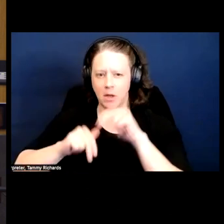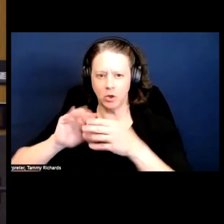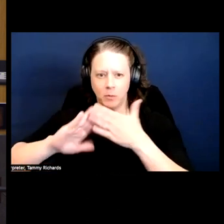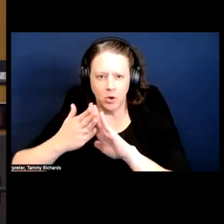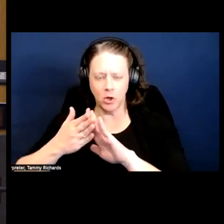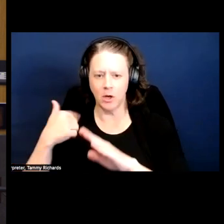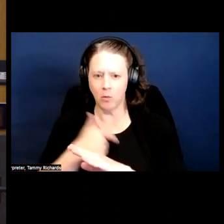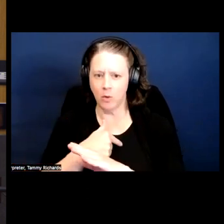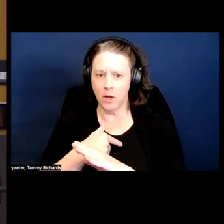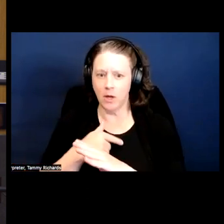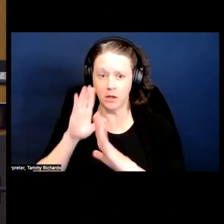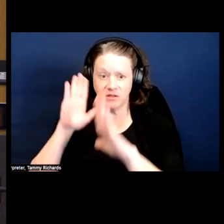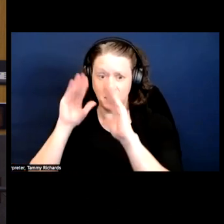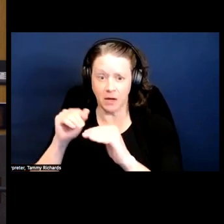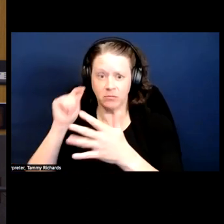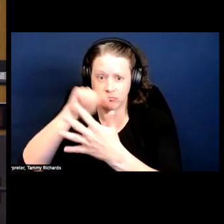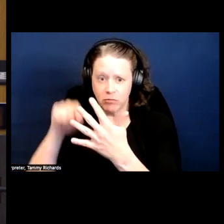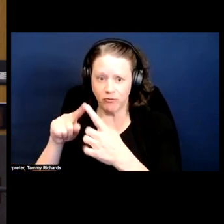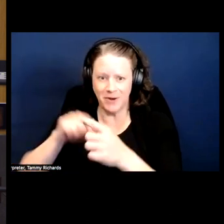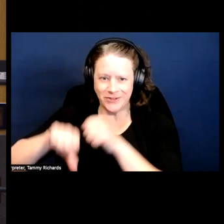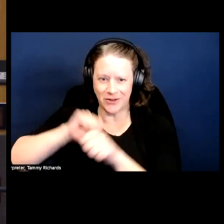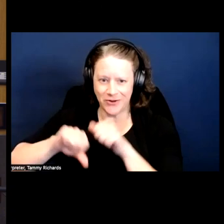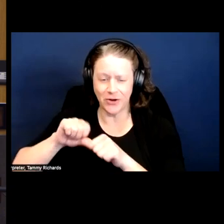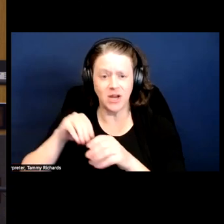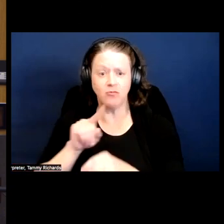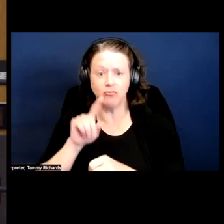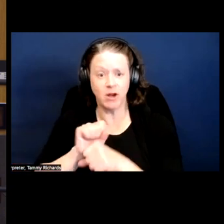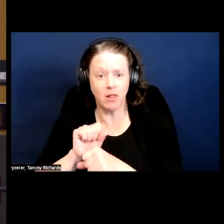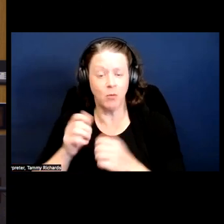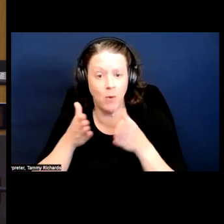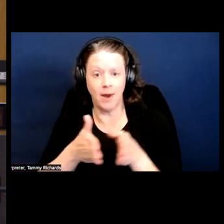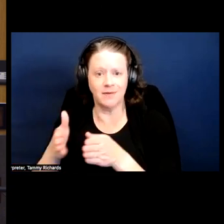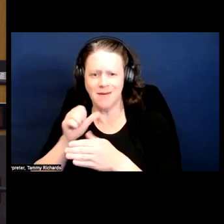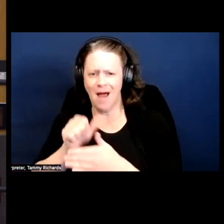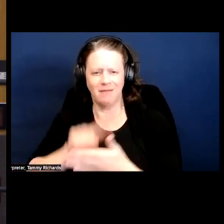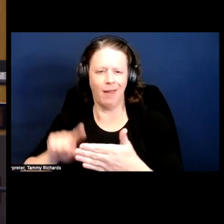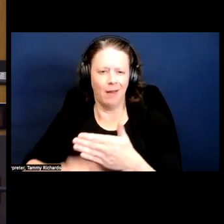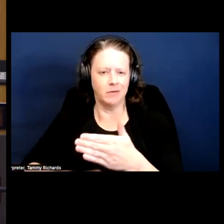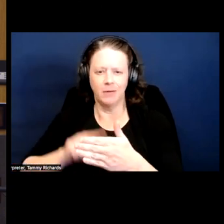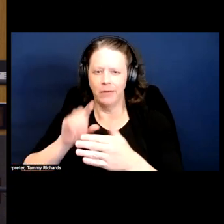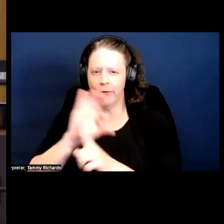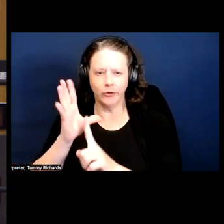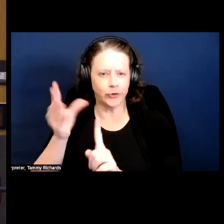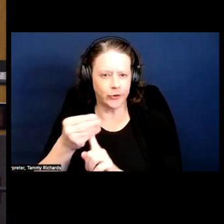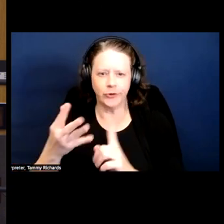each other accountable in real ways, not in cultures and social media and exaggerated